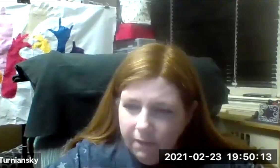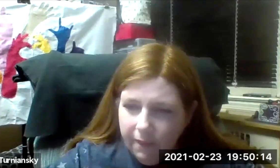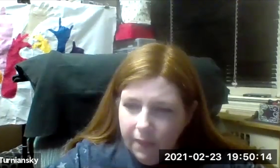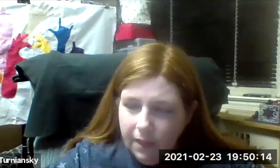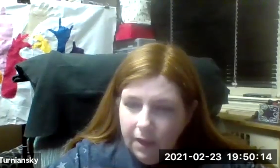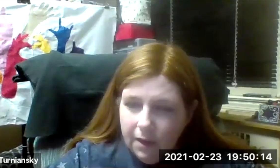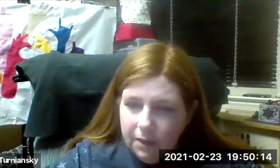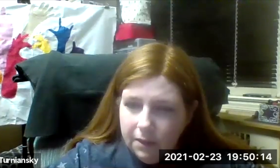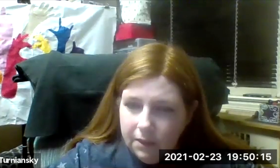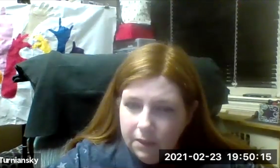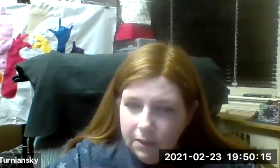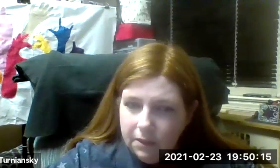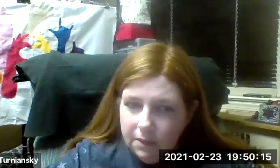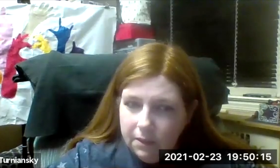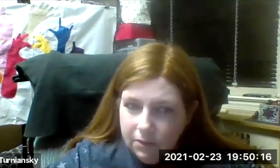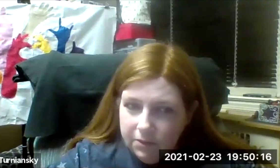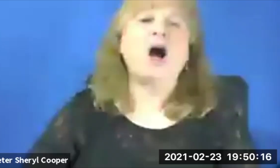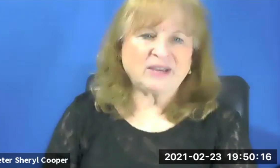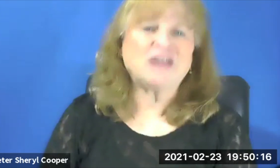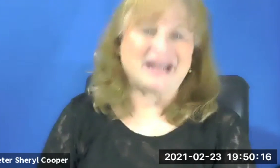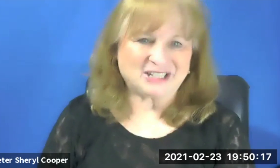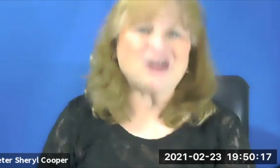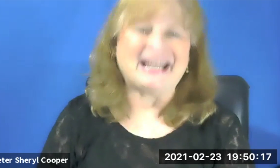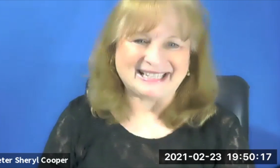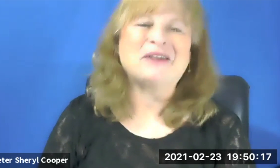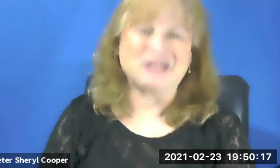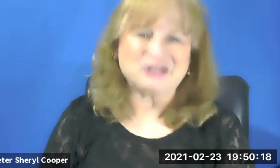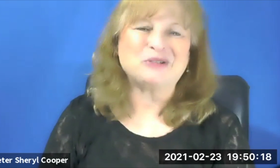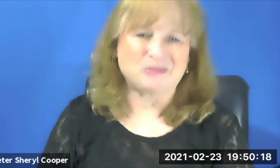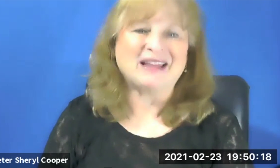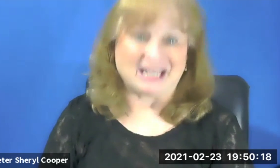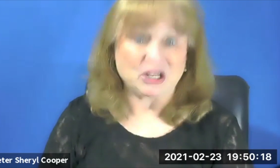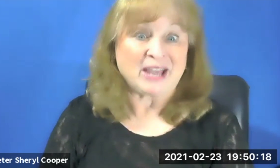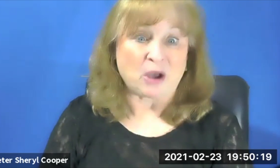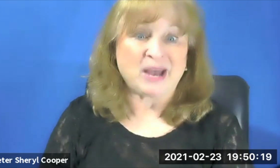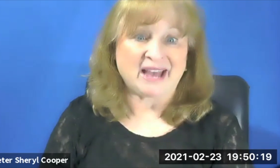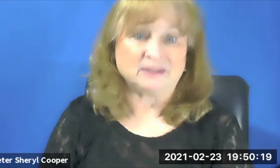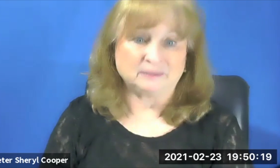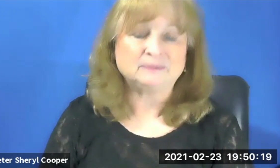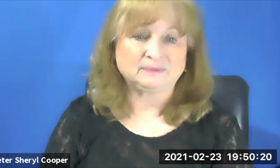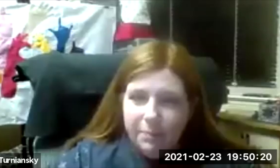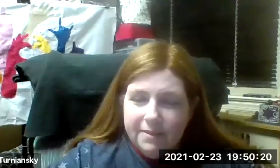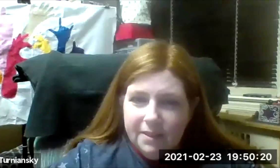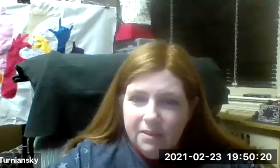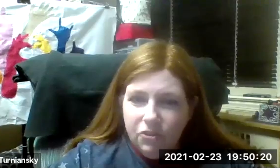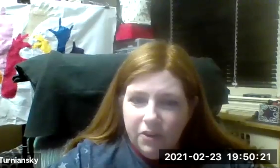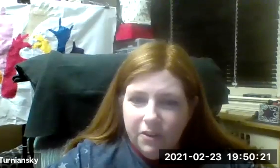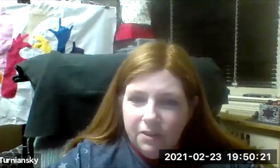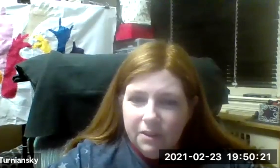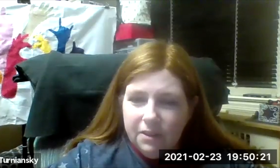Oh, okay, great. Sorry, I didn't note it is two spotlights. Go ahead. Can everybody see Sheryl the